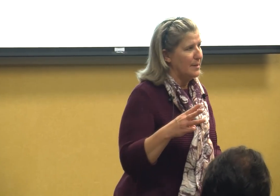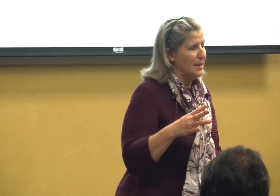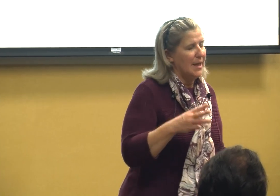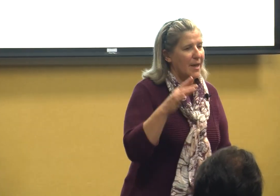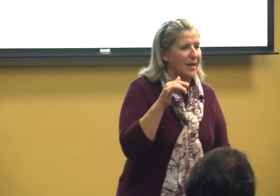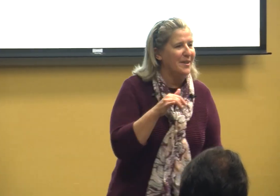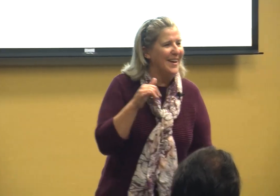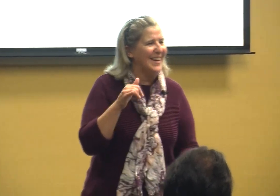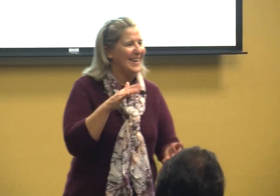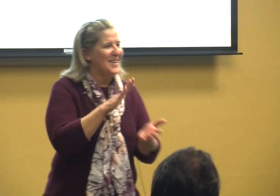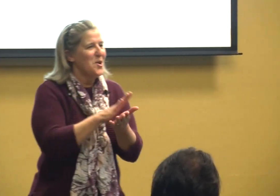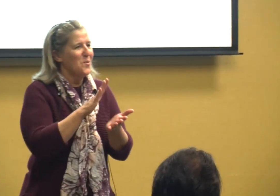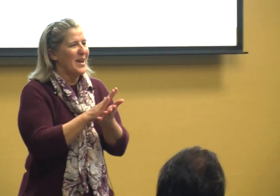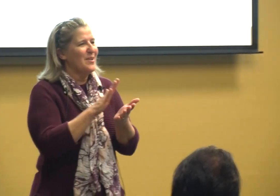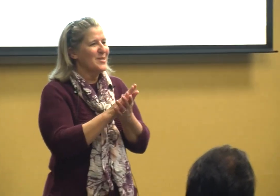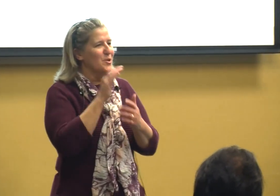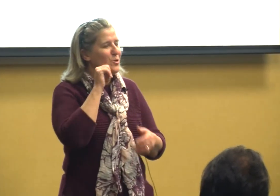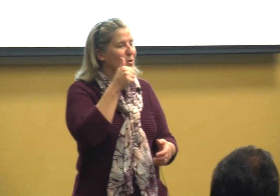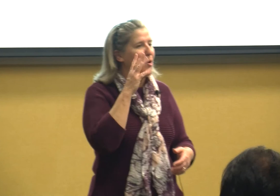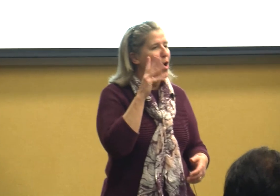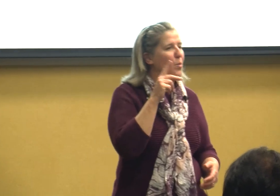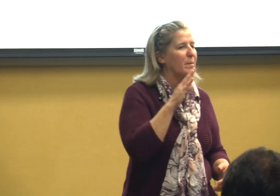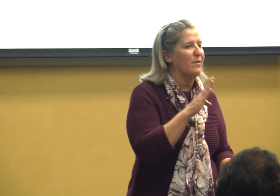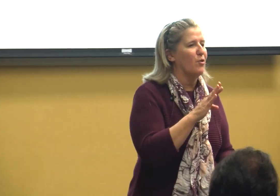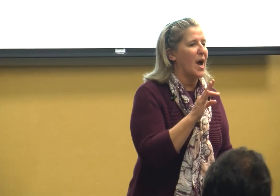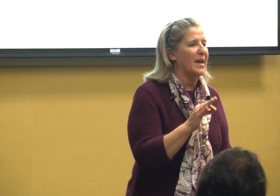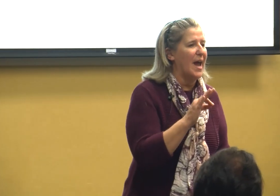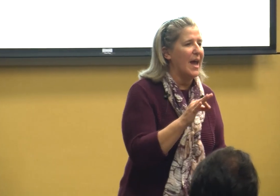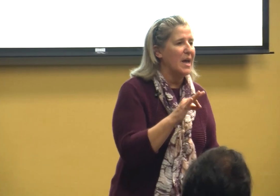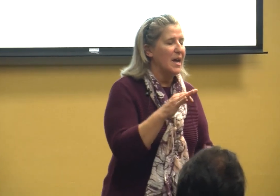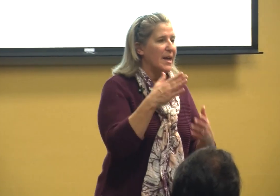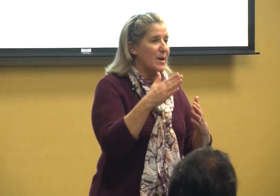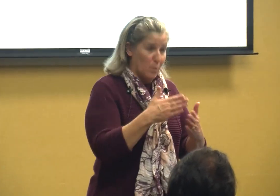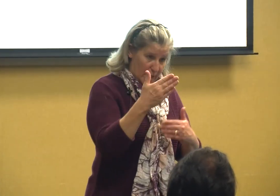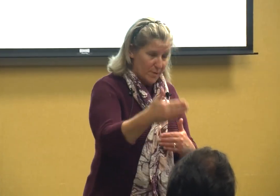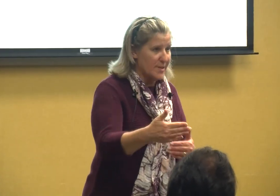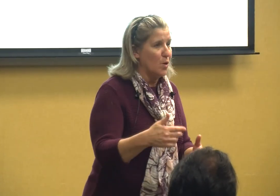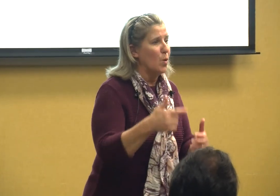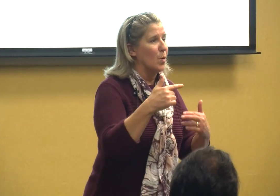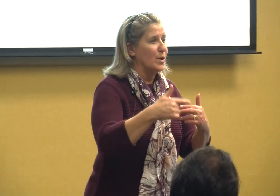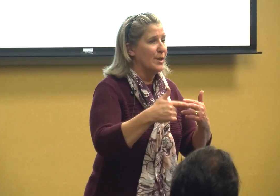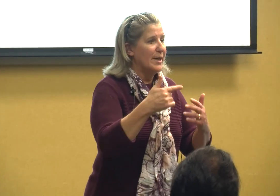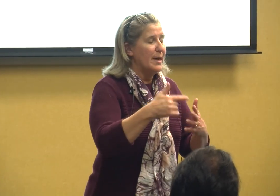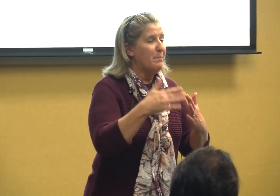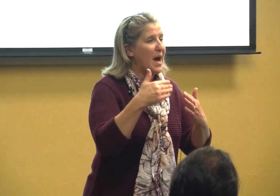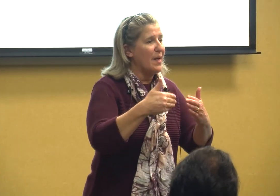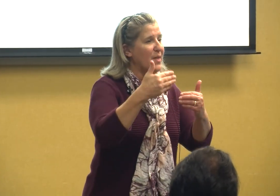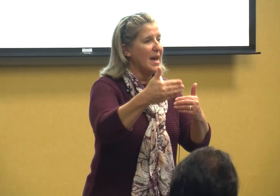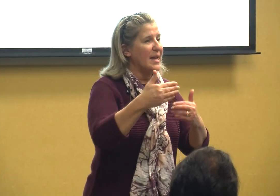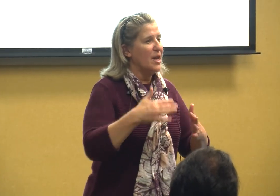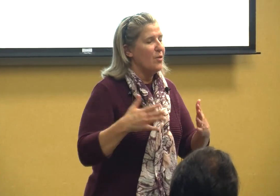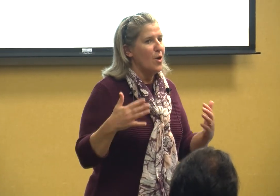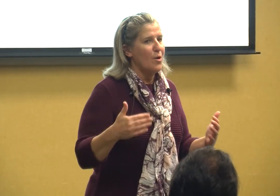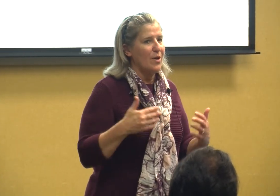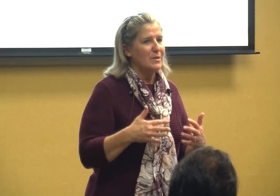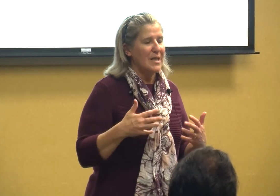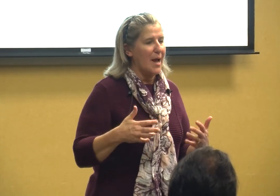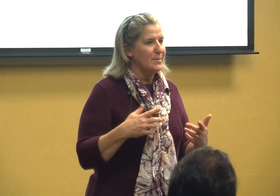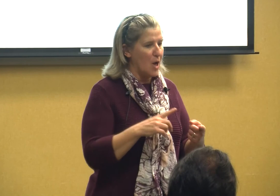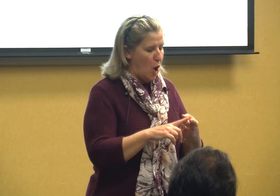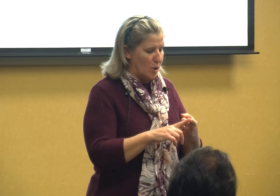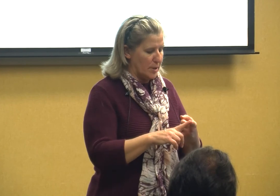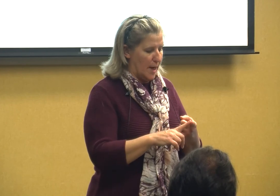we got to school tomorrow will be Friday we go to school but then there are those times called up